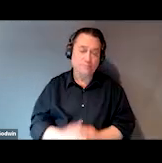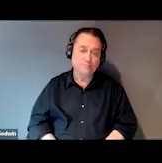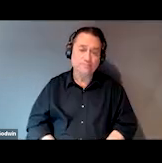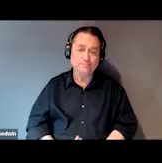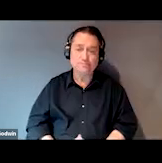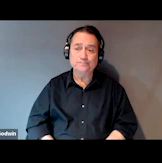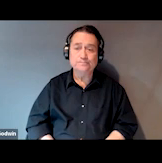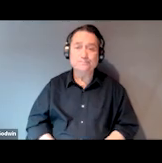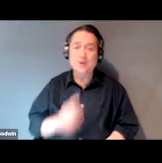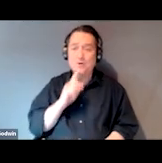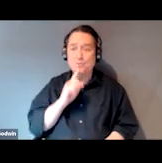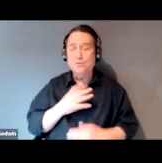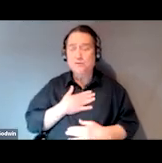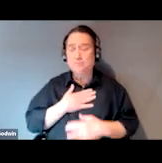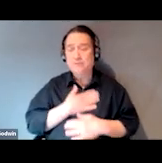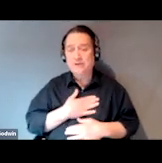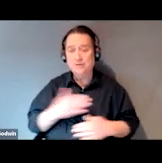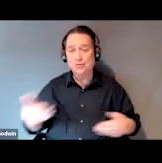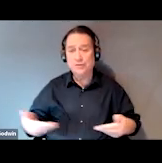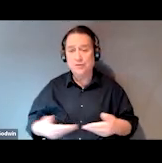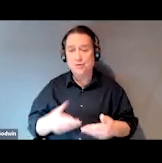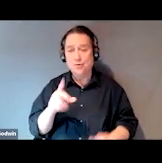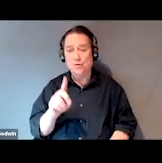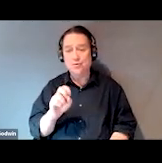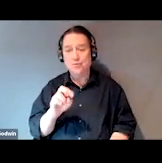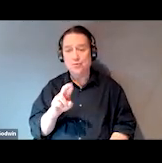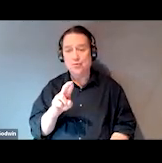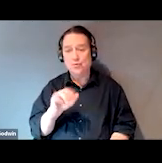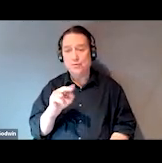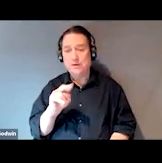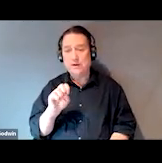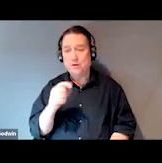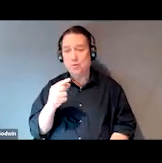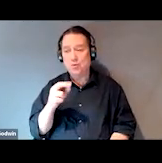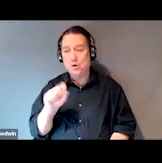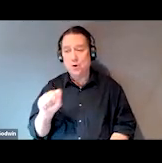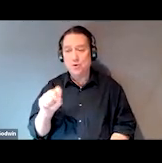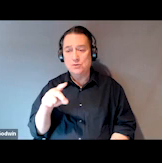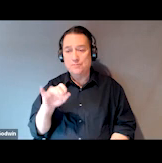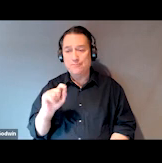So I'm really pleased to introduce you to Dorrine Gross, the PATH program coordinator and SOAR COR with the division